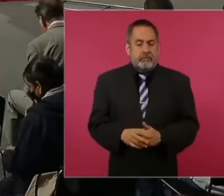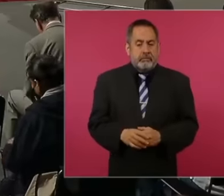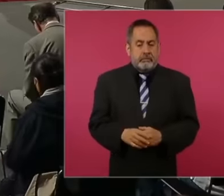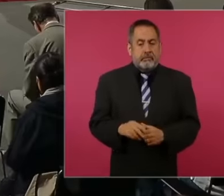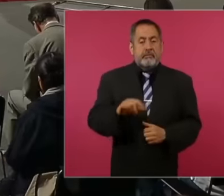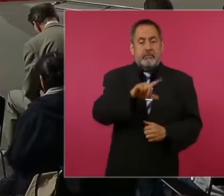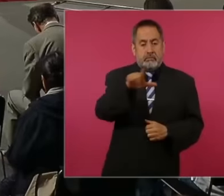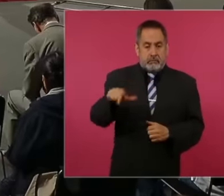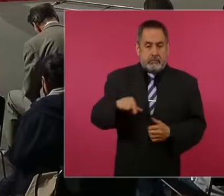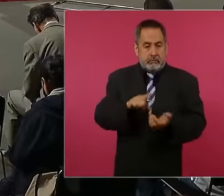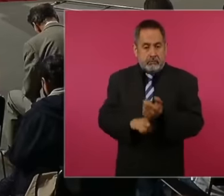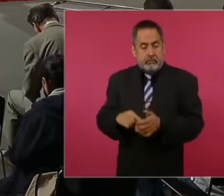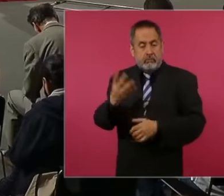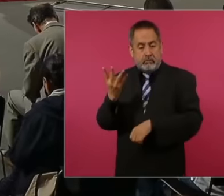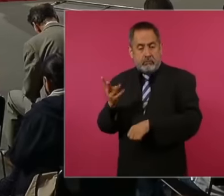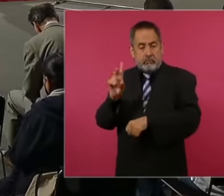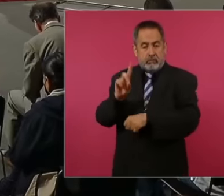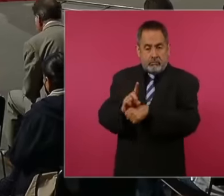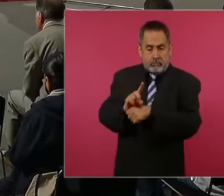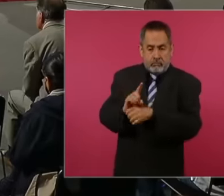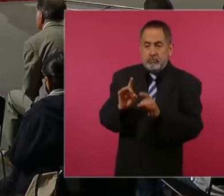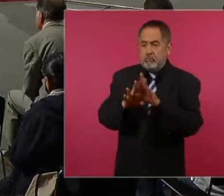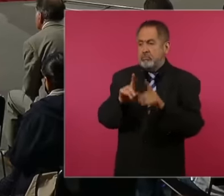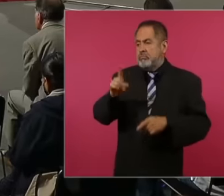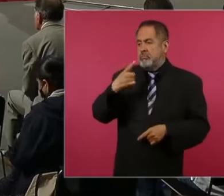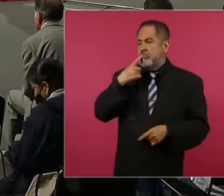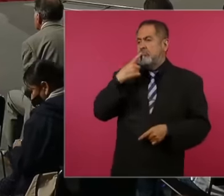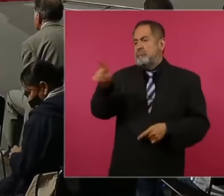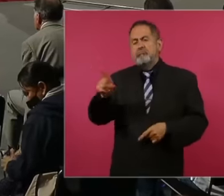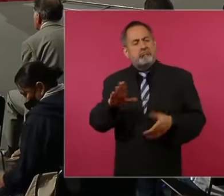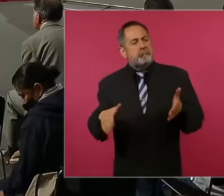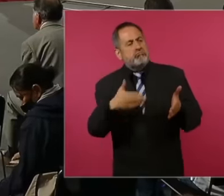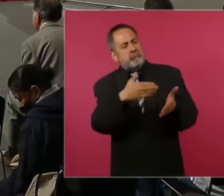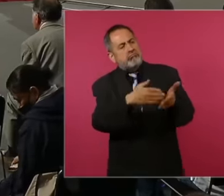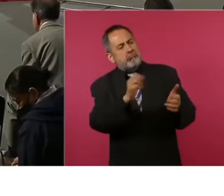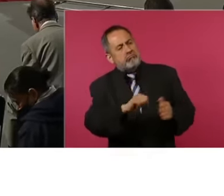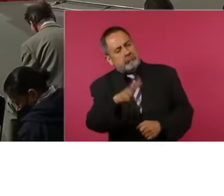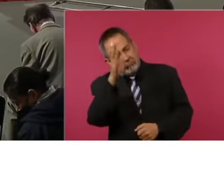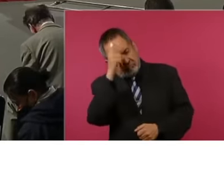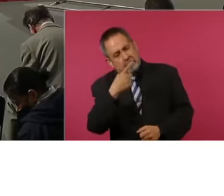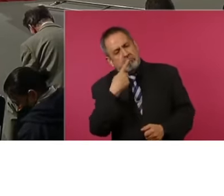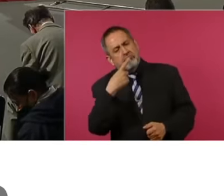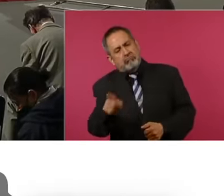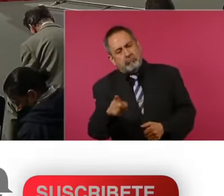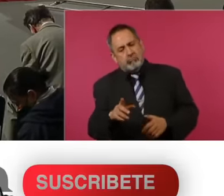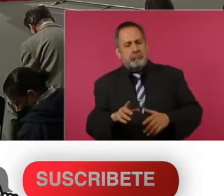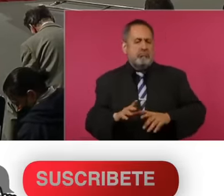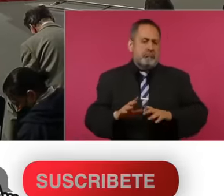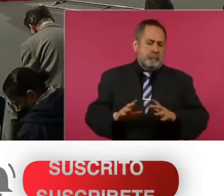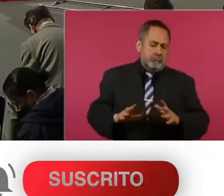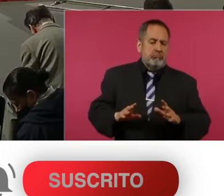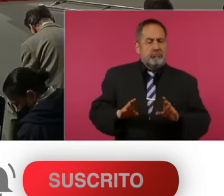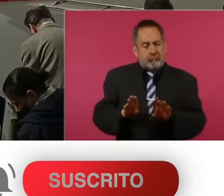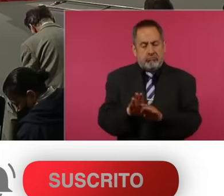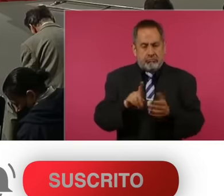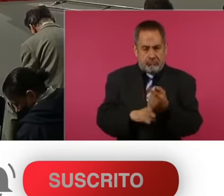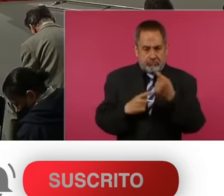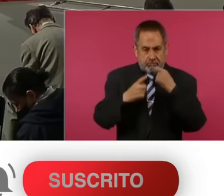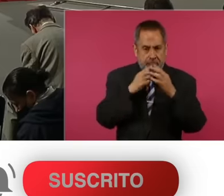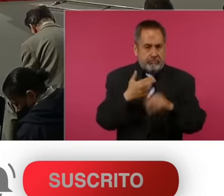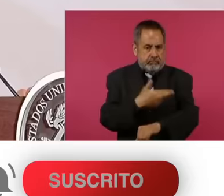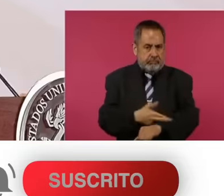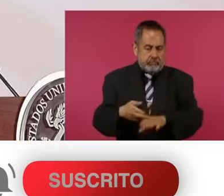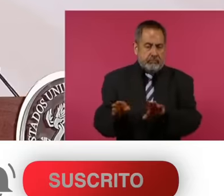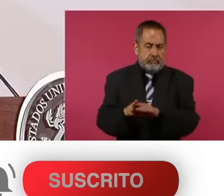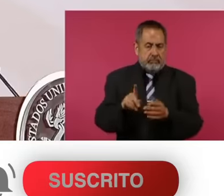4 days where there may be challenges, the results cannot be challenged and it is up to the